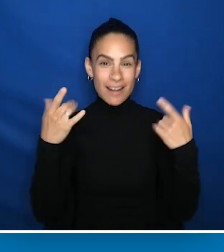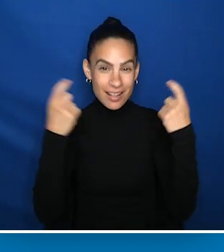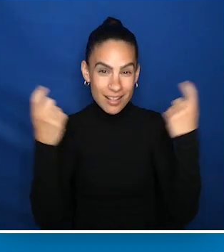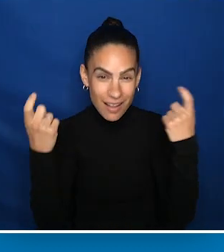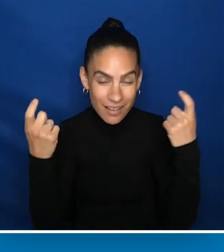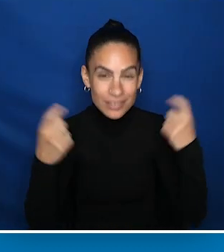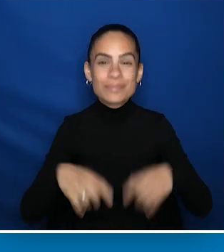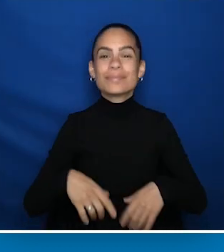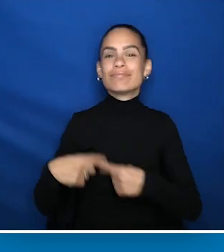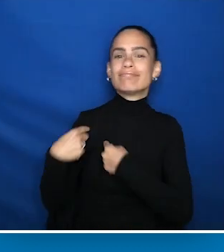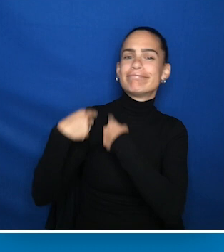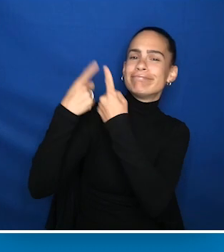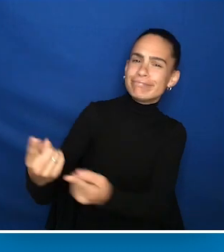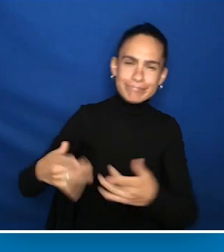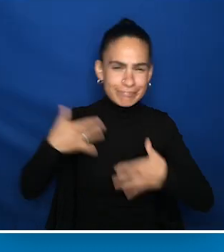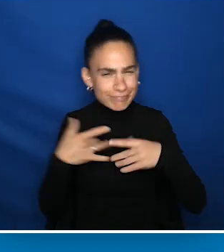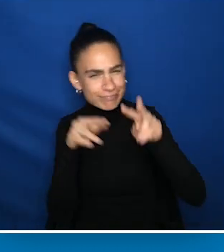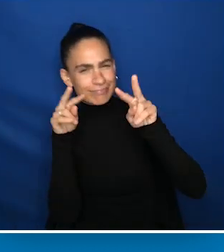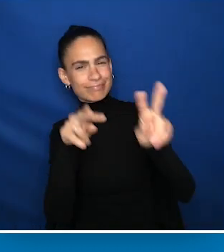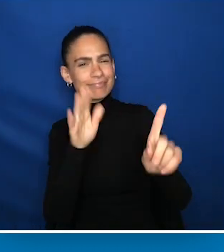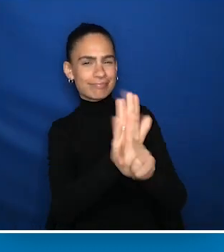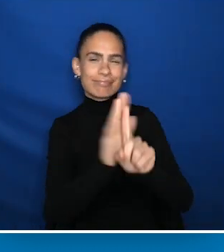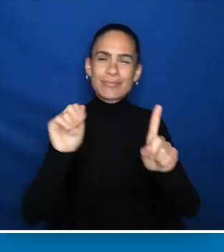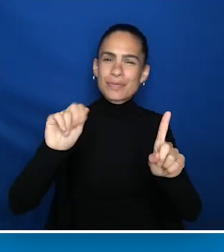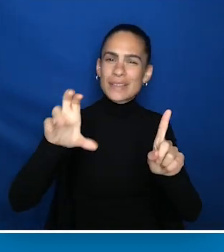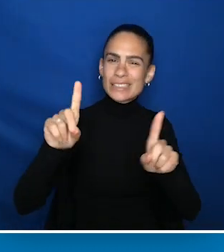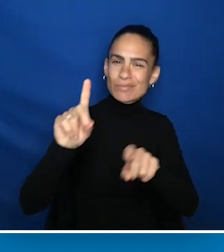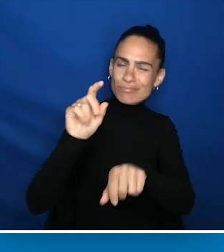It's been exciting to watch AUCD's progress over the last few years,